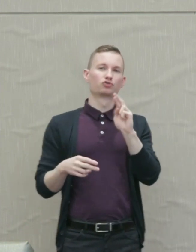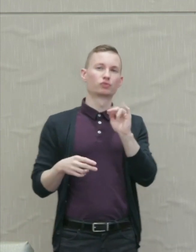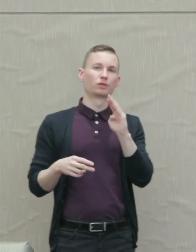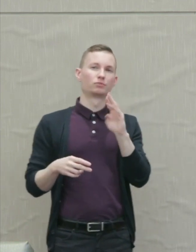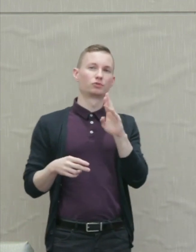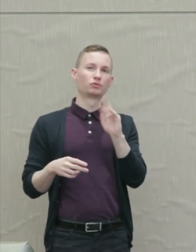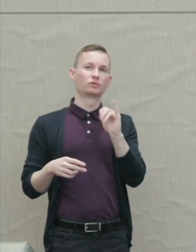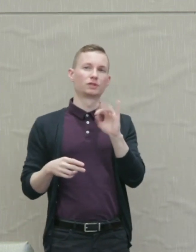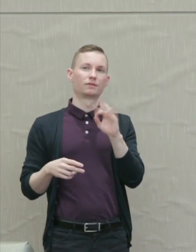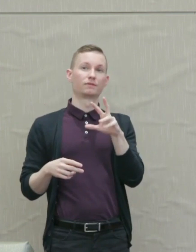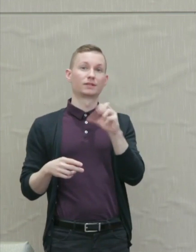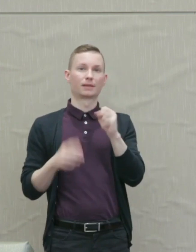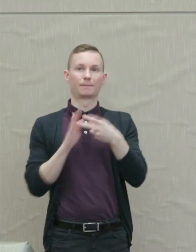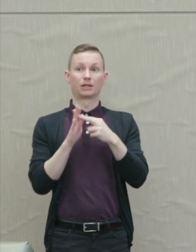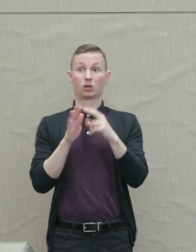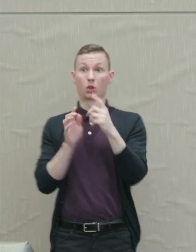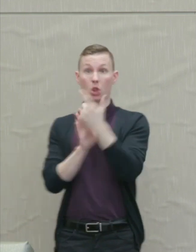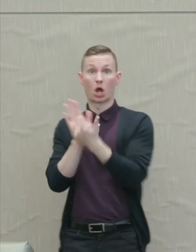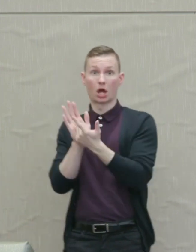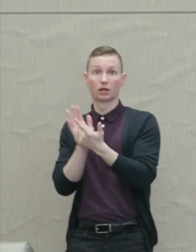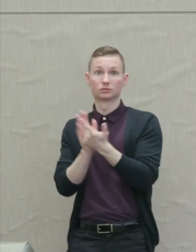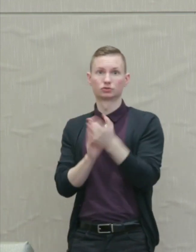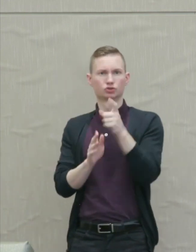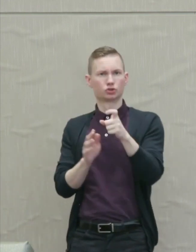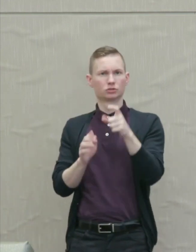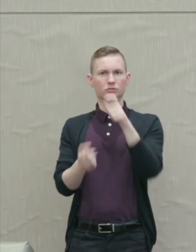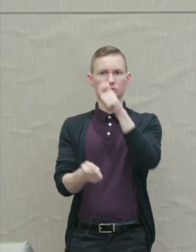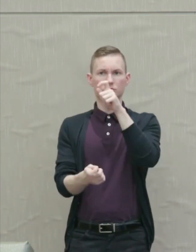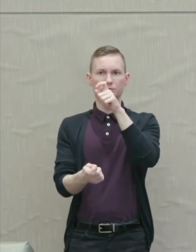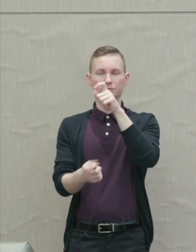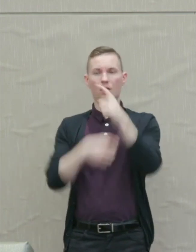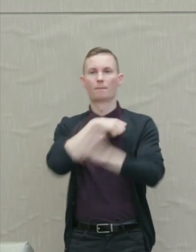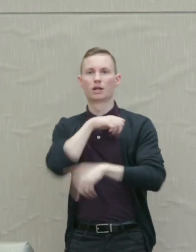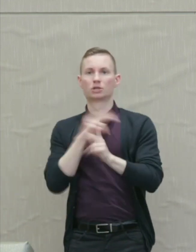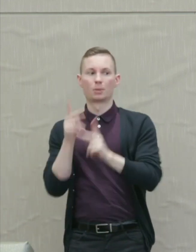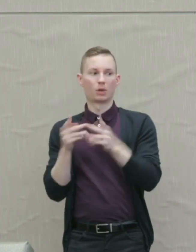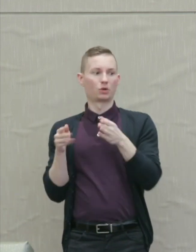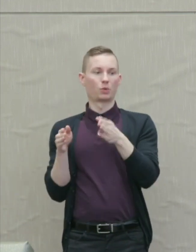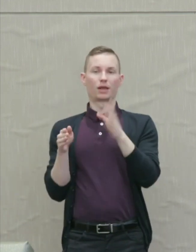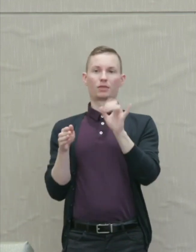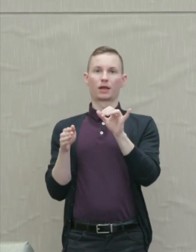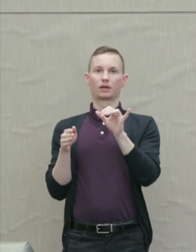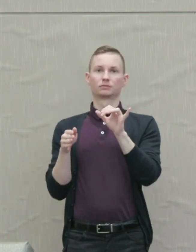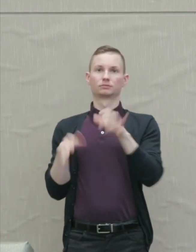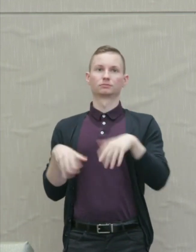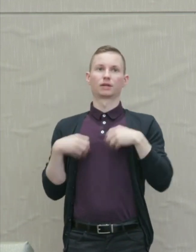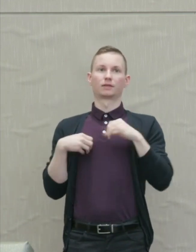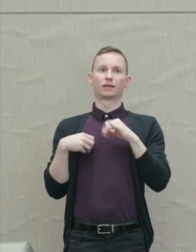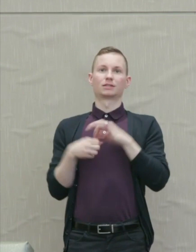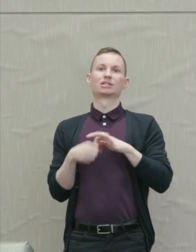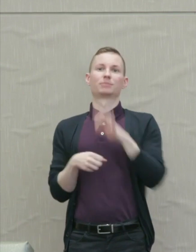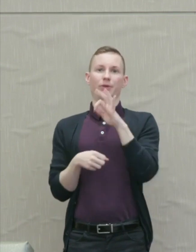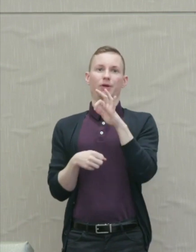that the law ought to punish aggressors in a manner that embodies the spirit of retributive